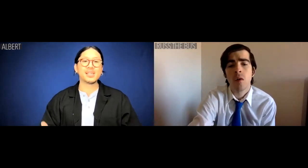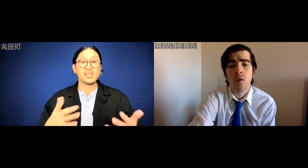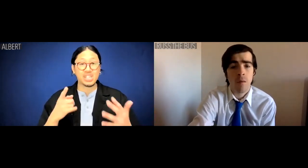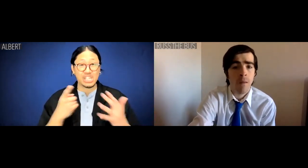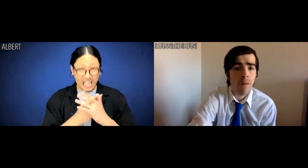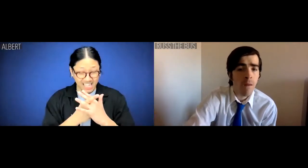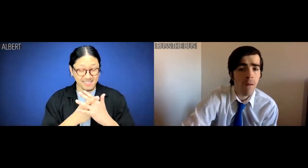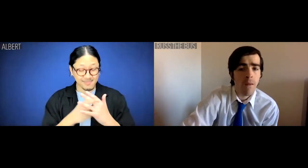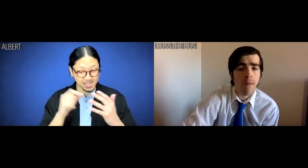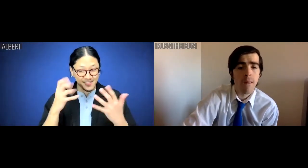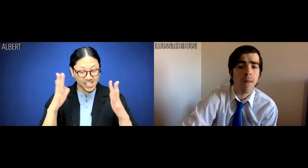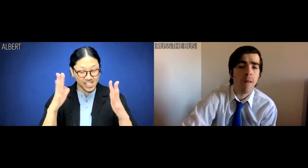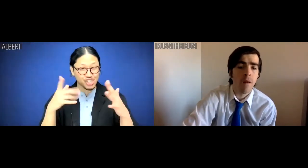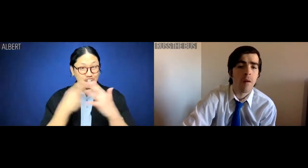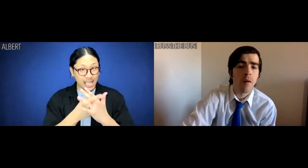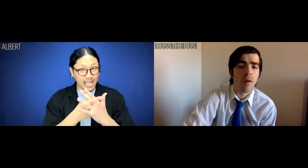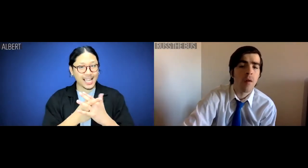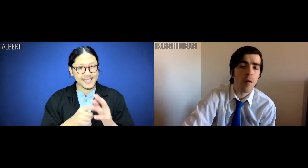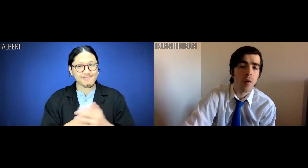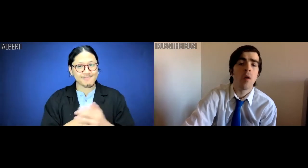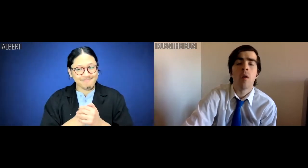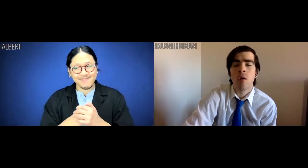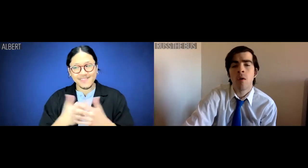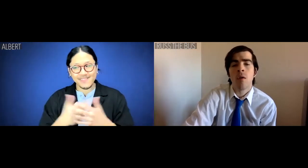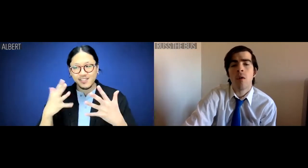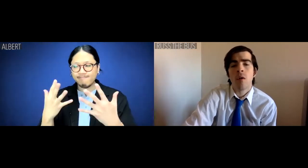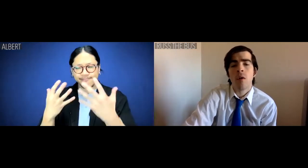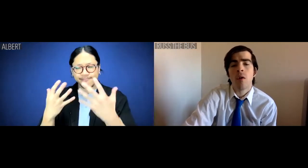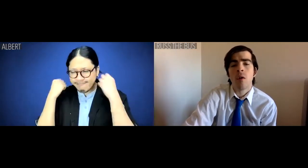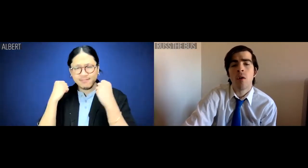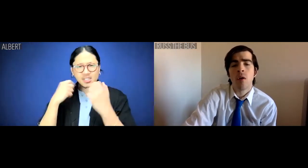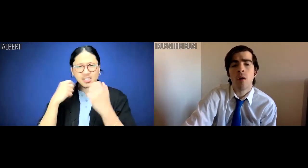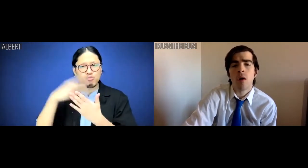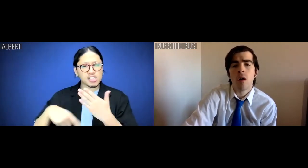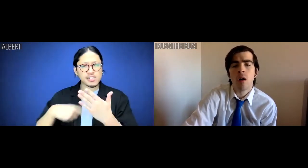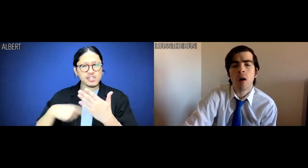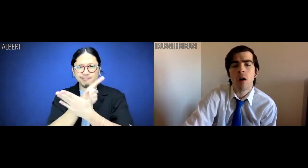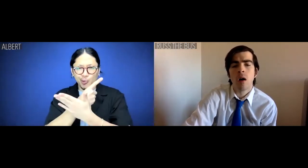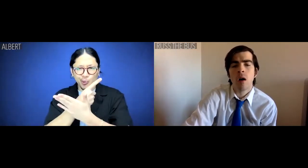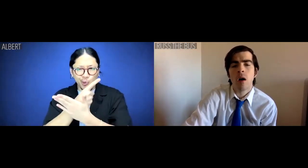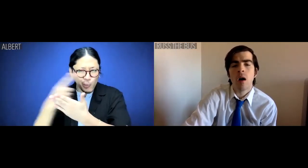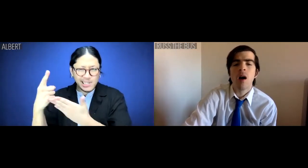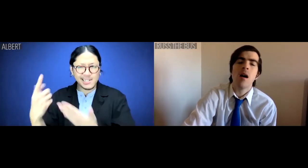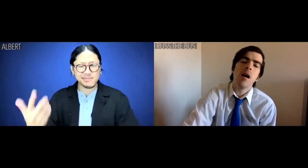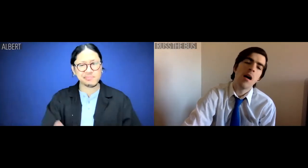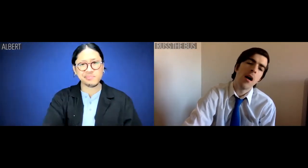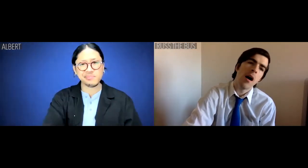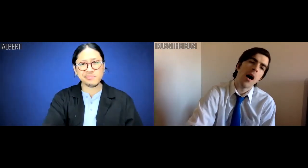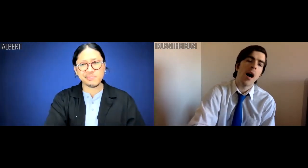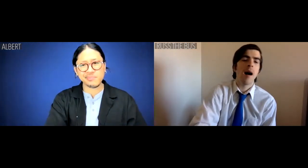Albert: "Cracked" it? Yes, I've cracked it. I've been slaving over that project all week.